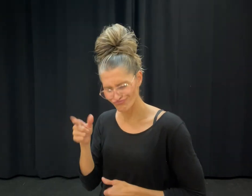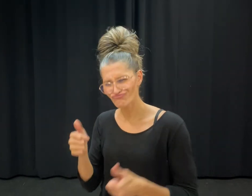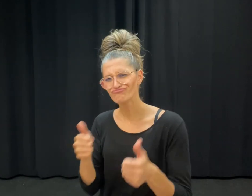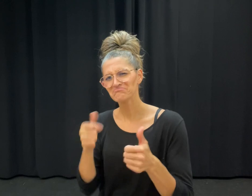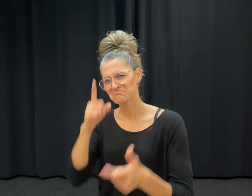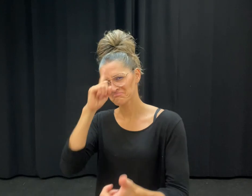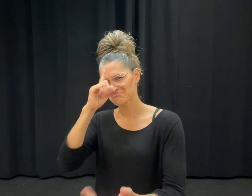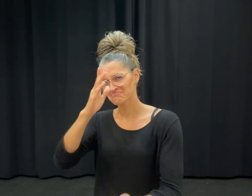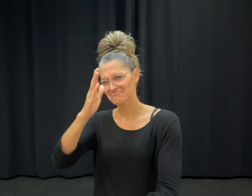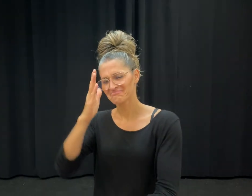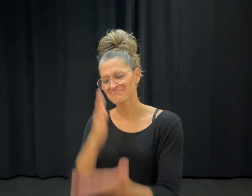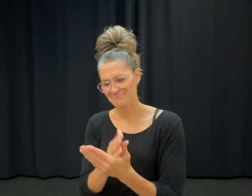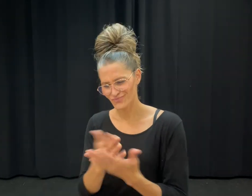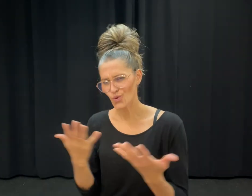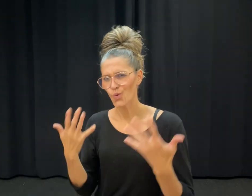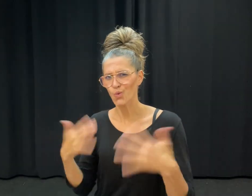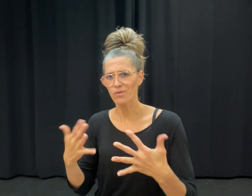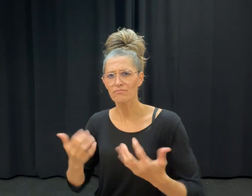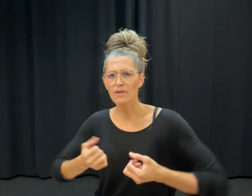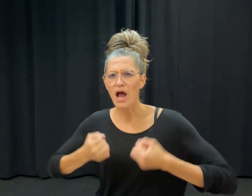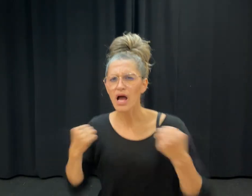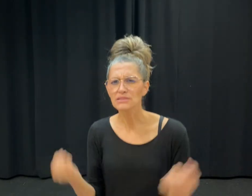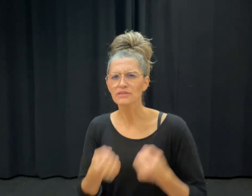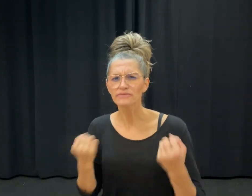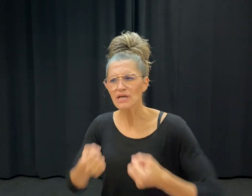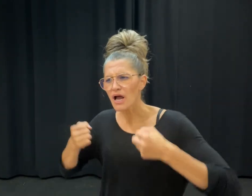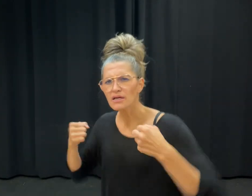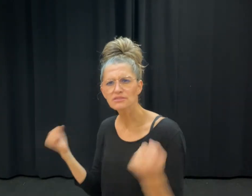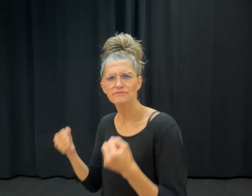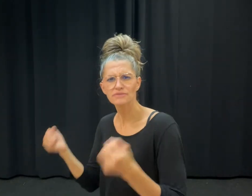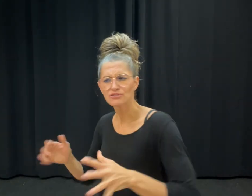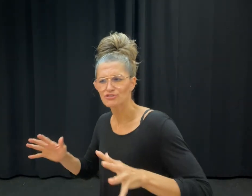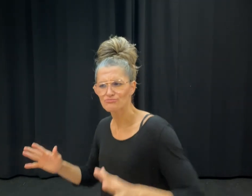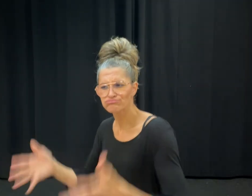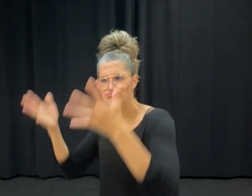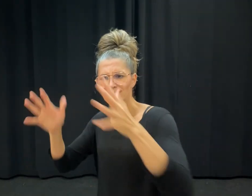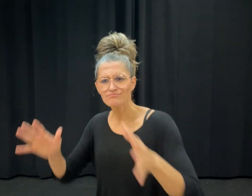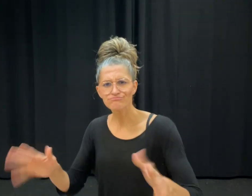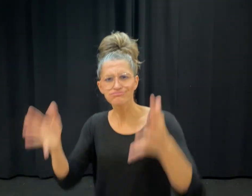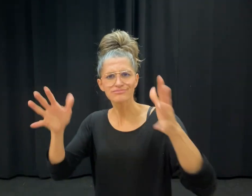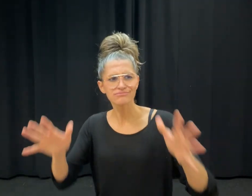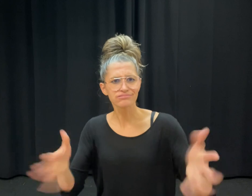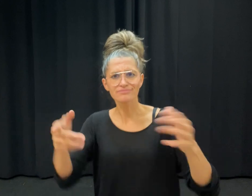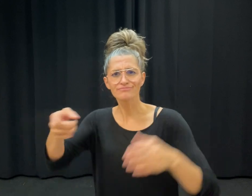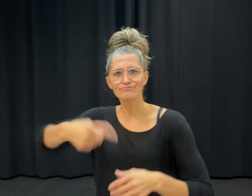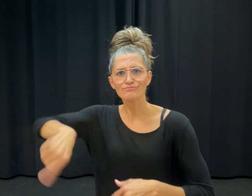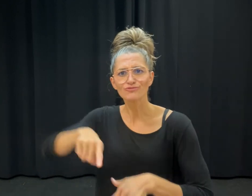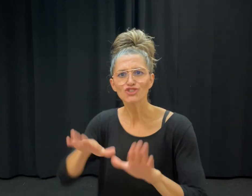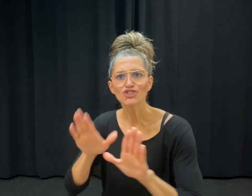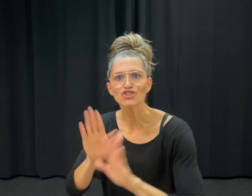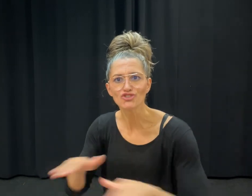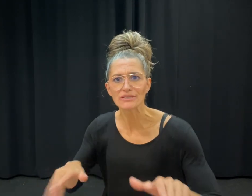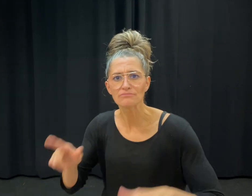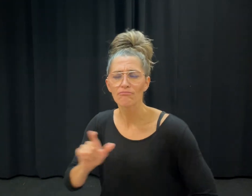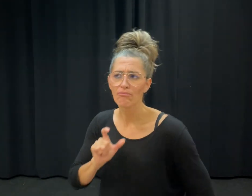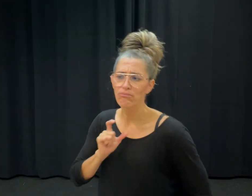activities boost children's confidence and that they